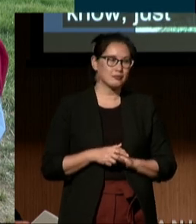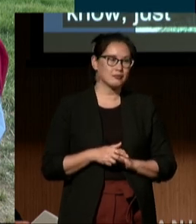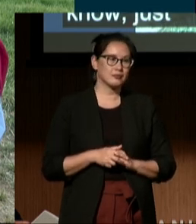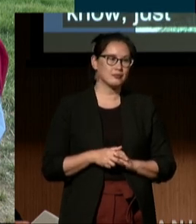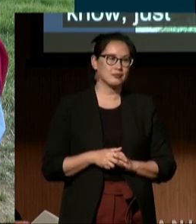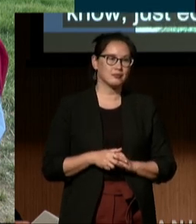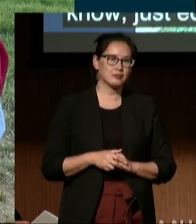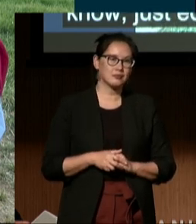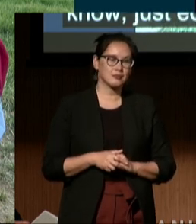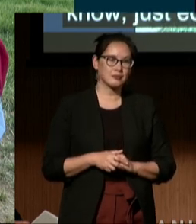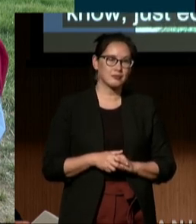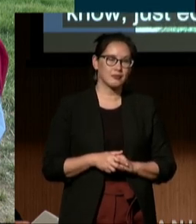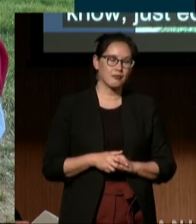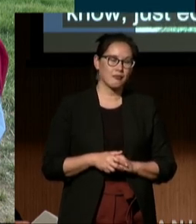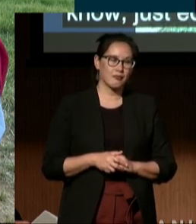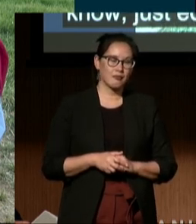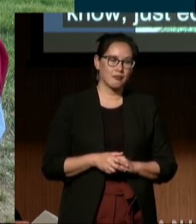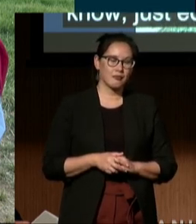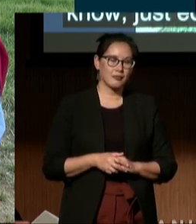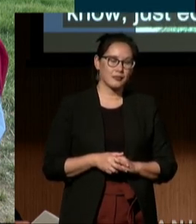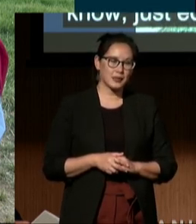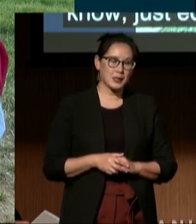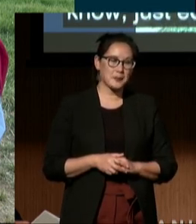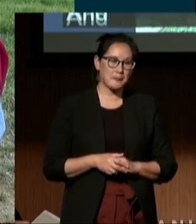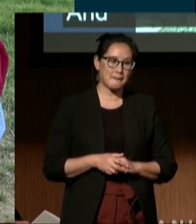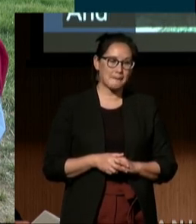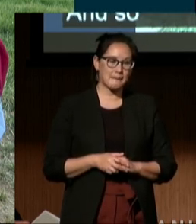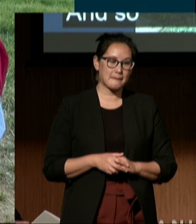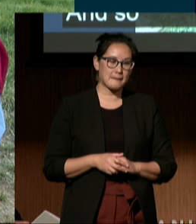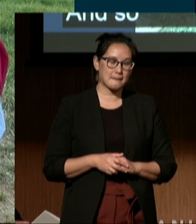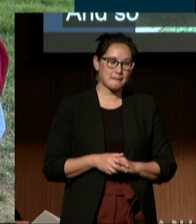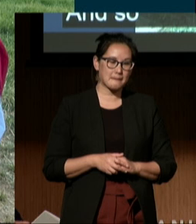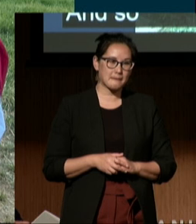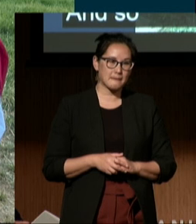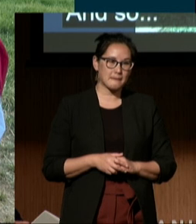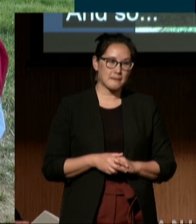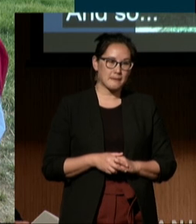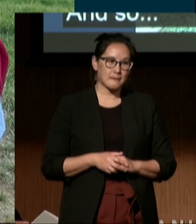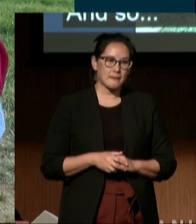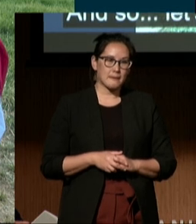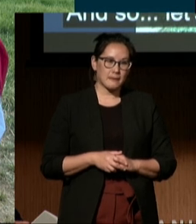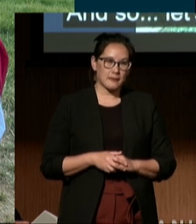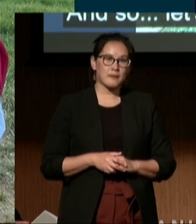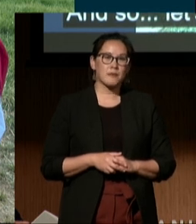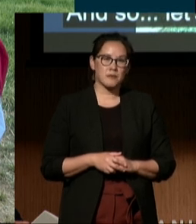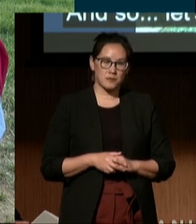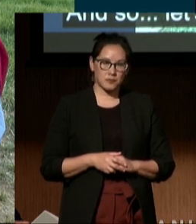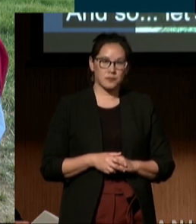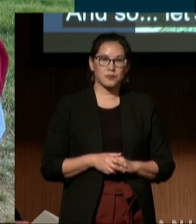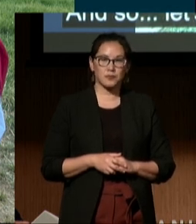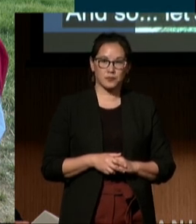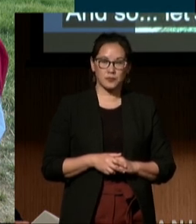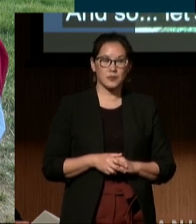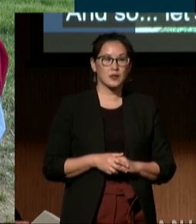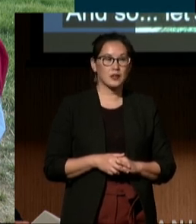And so, let's see... He started high school within the last two months,